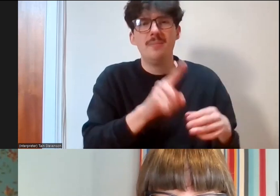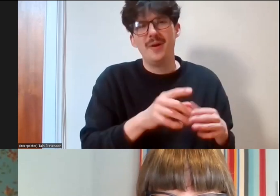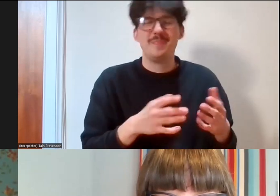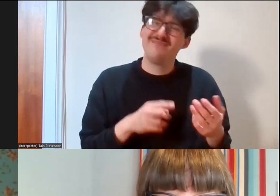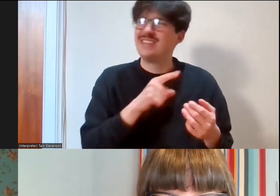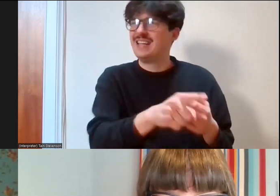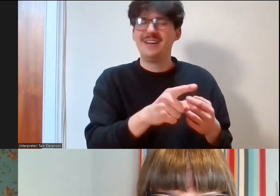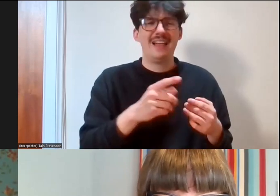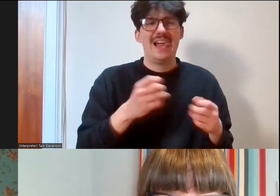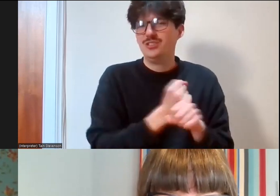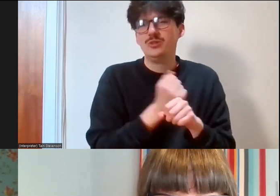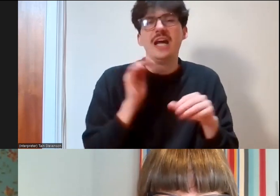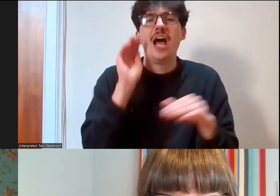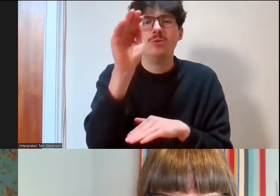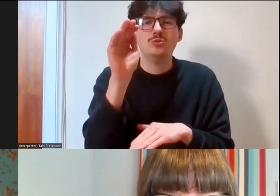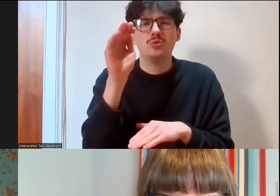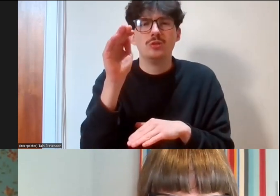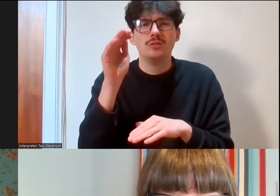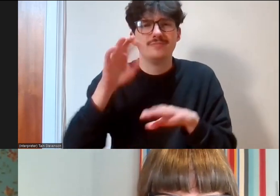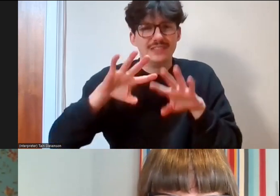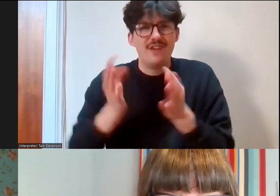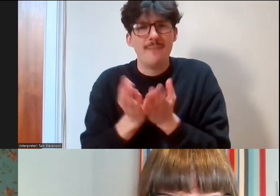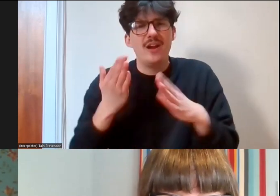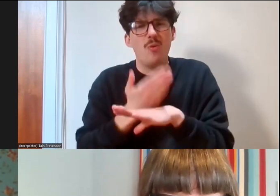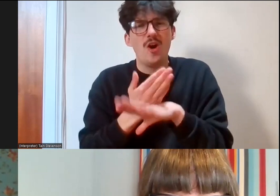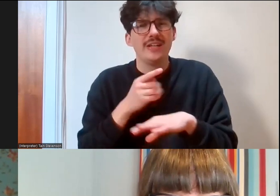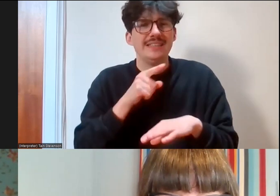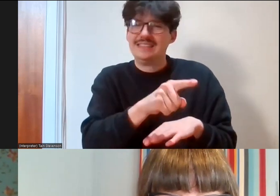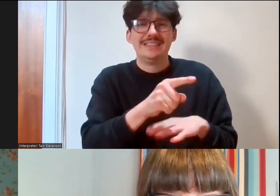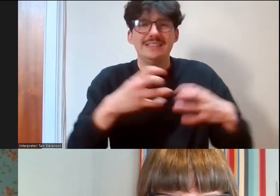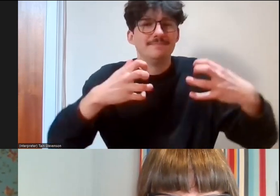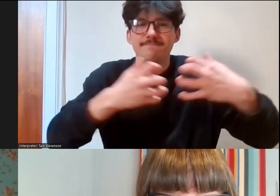doesn't really fit in with, you know, what they're planning to do so we're open to